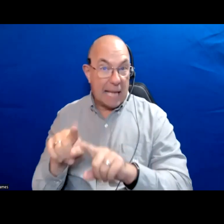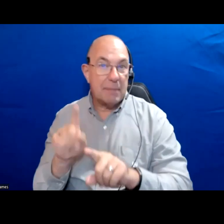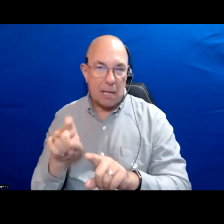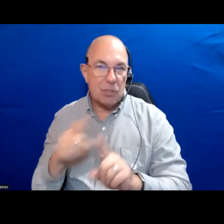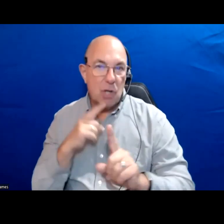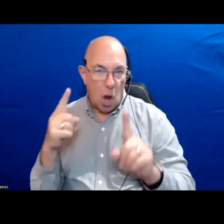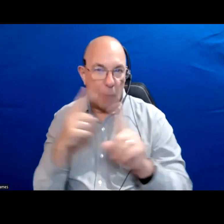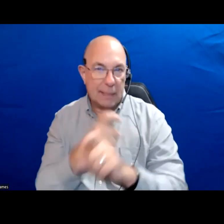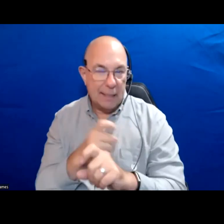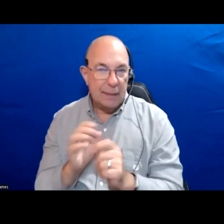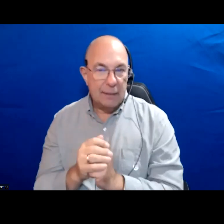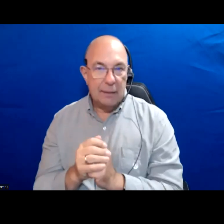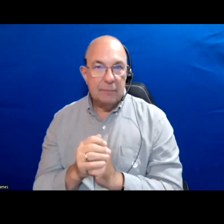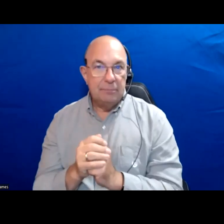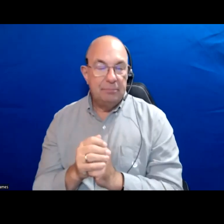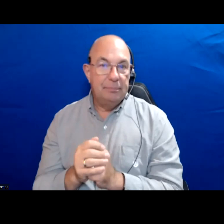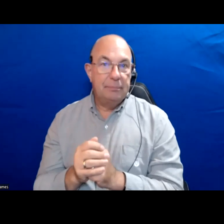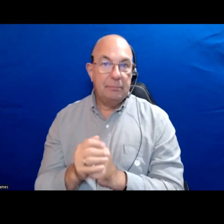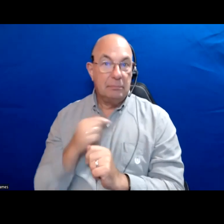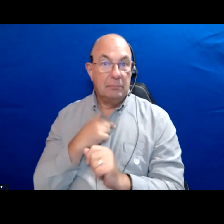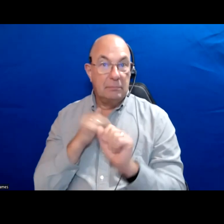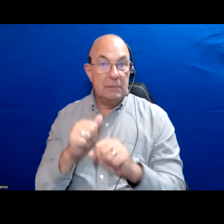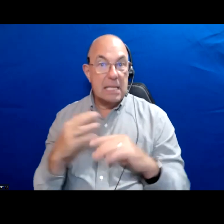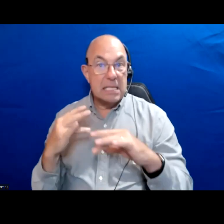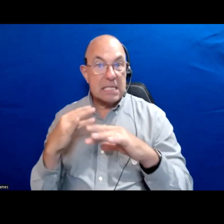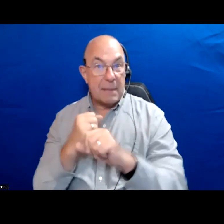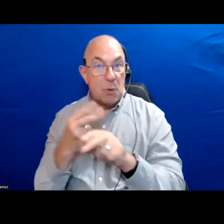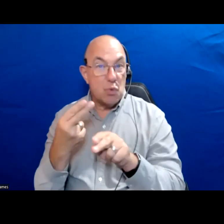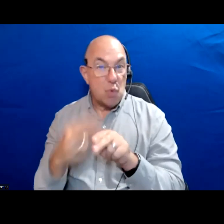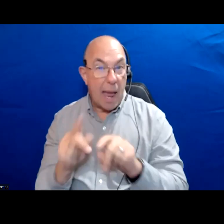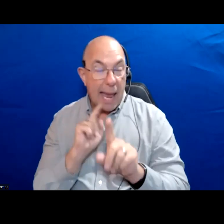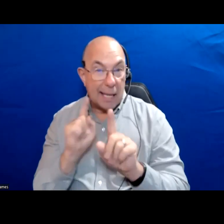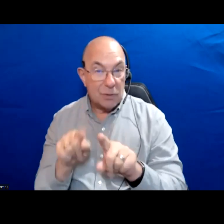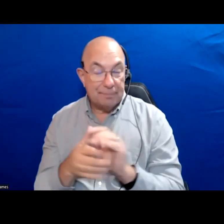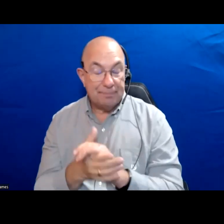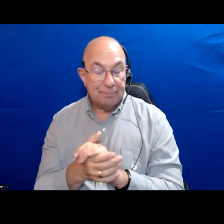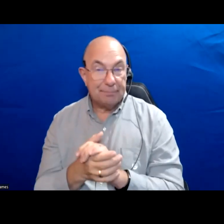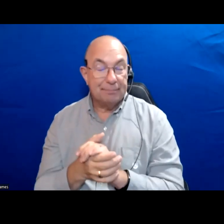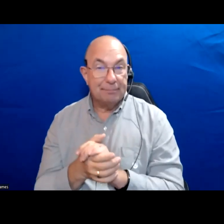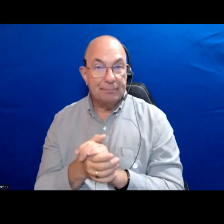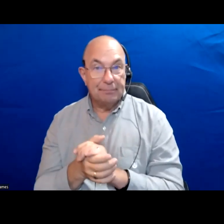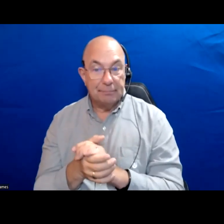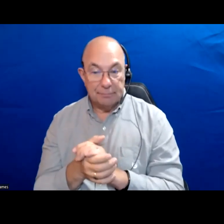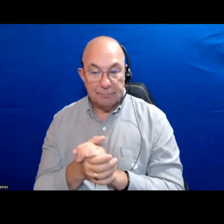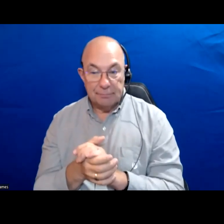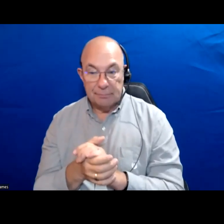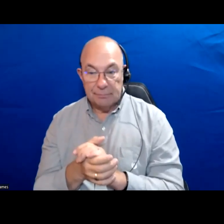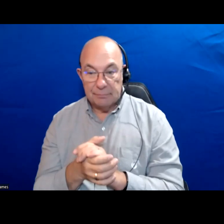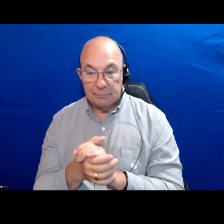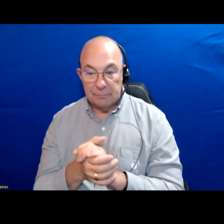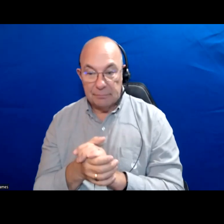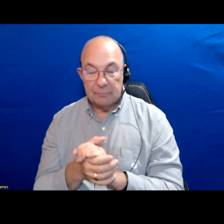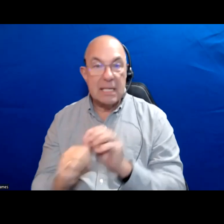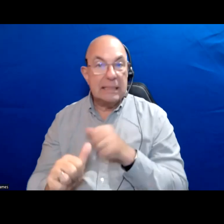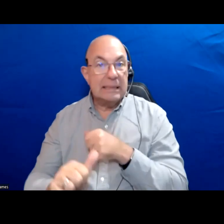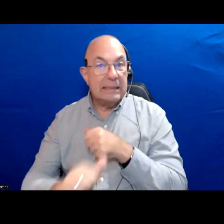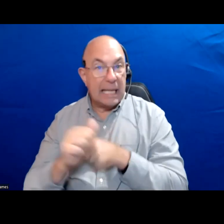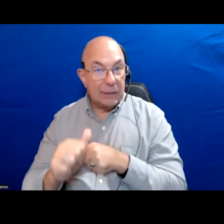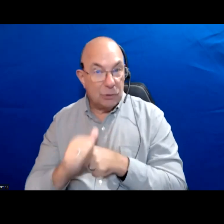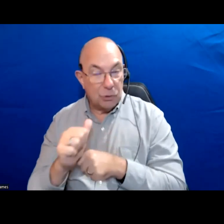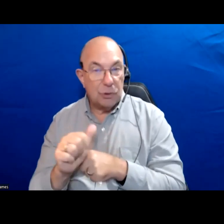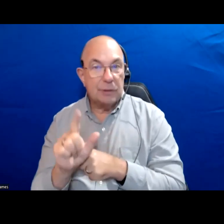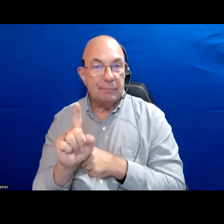If I can summarize and answer quickly I think certainly that is the danger that indigenous